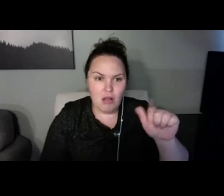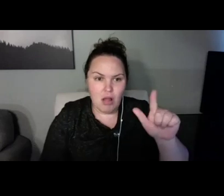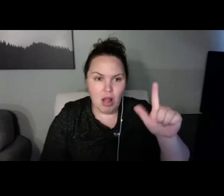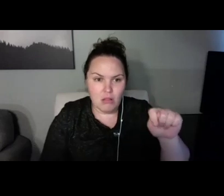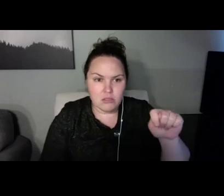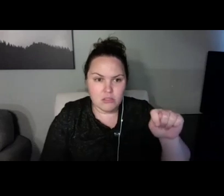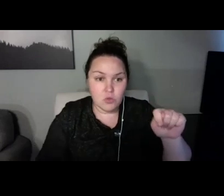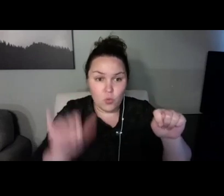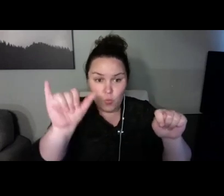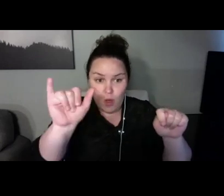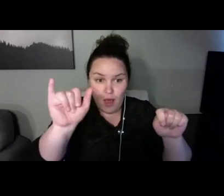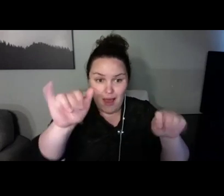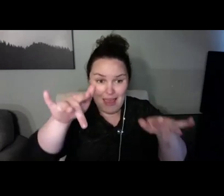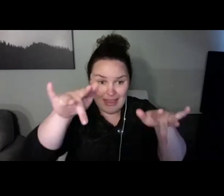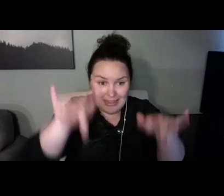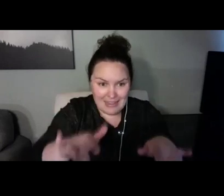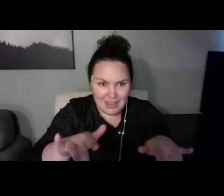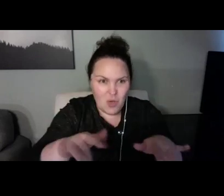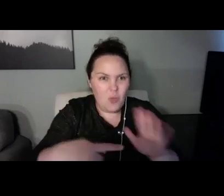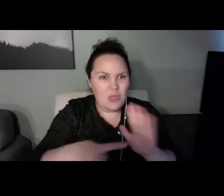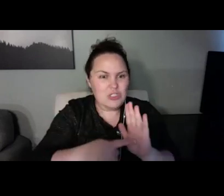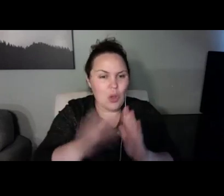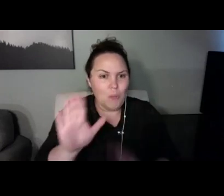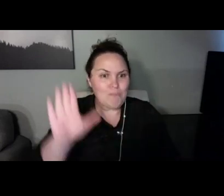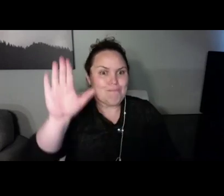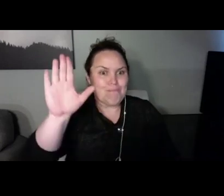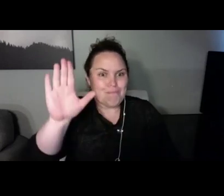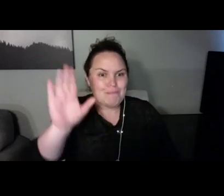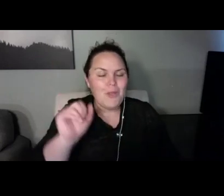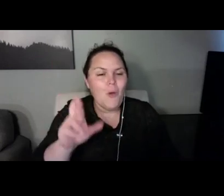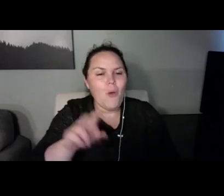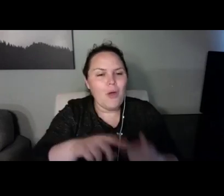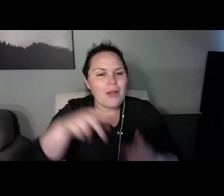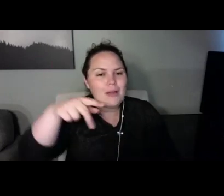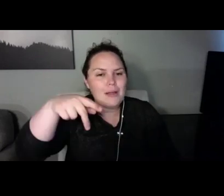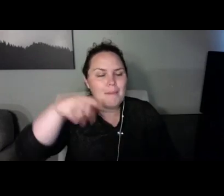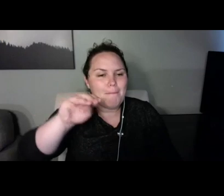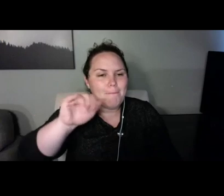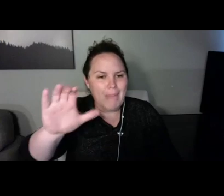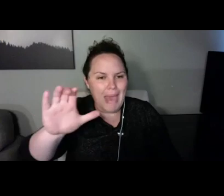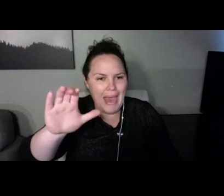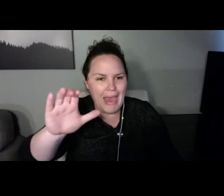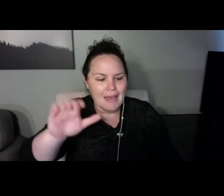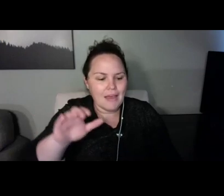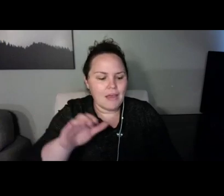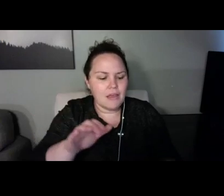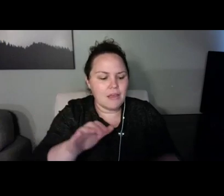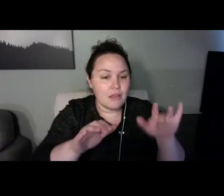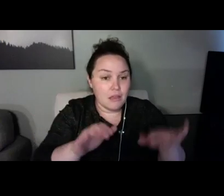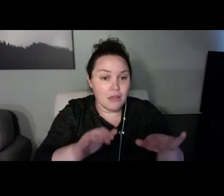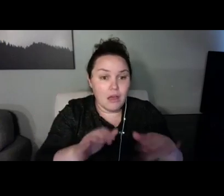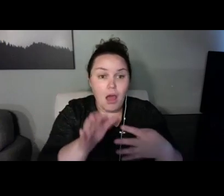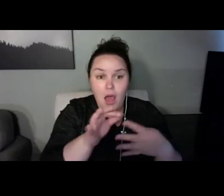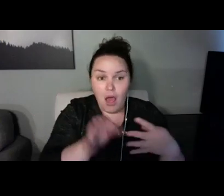And I barely made it. I always thought I'd sell it after that and